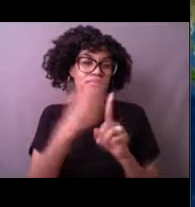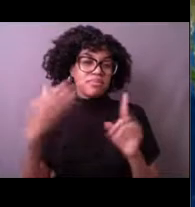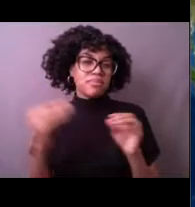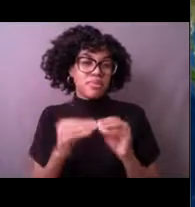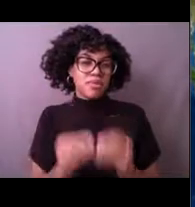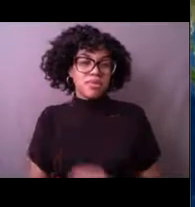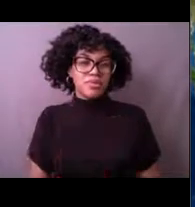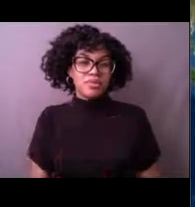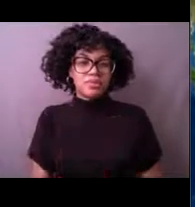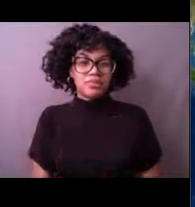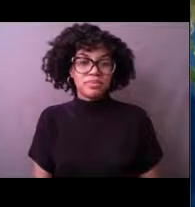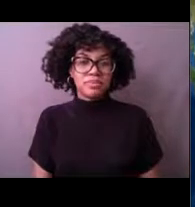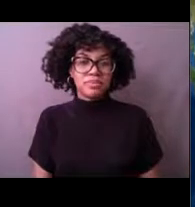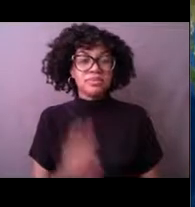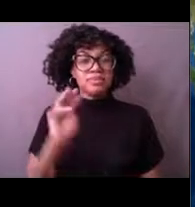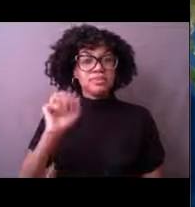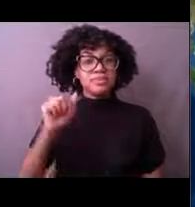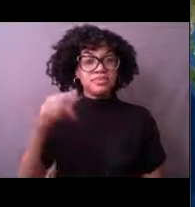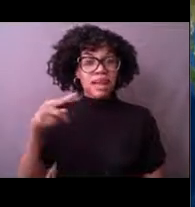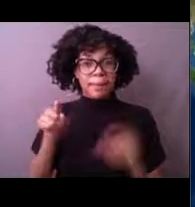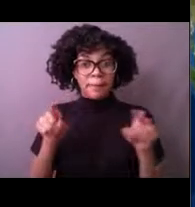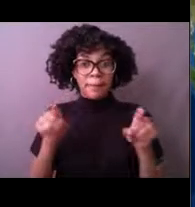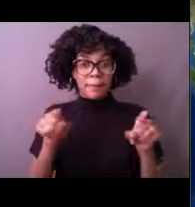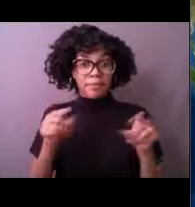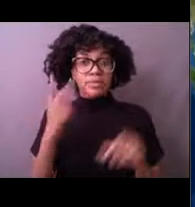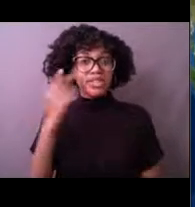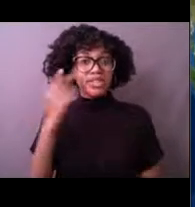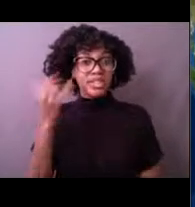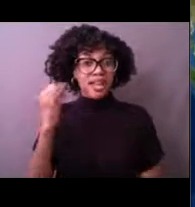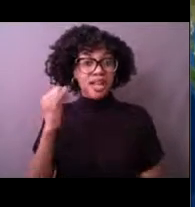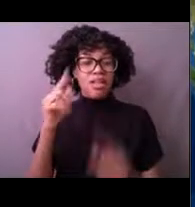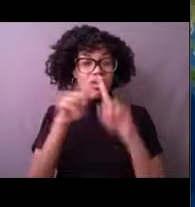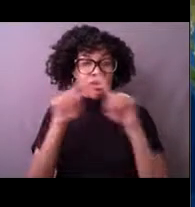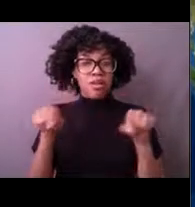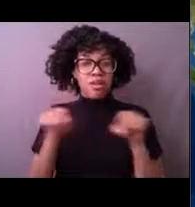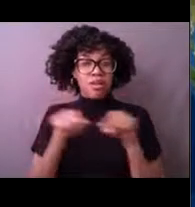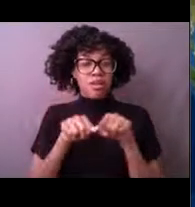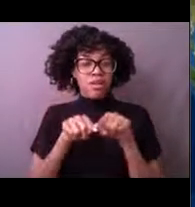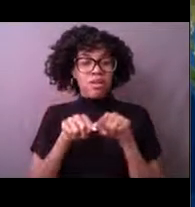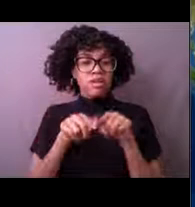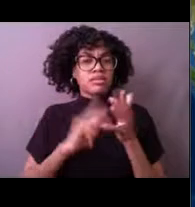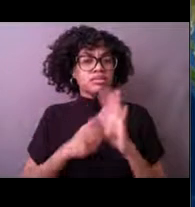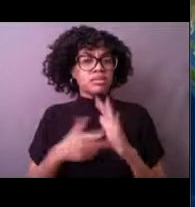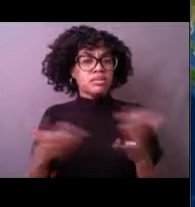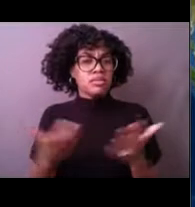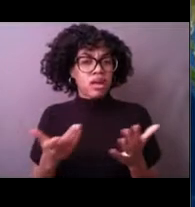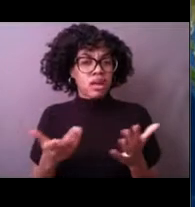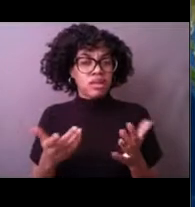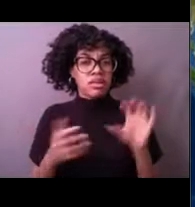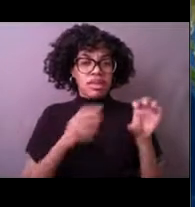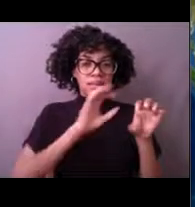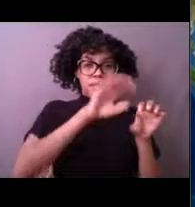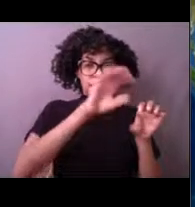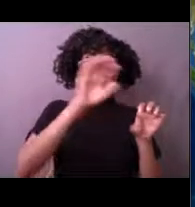We'll take a look at a map, and all these yellow diamonds are National Data Buoy Center buoys.